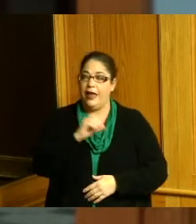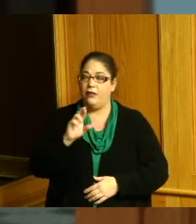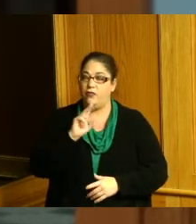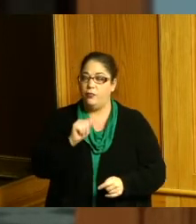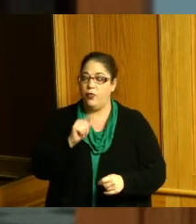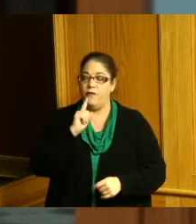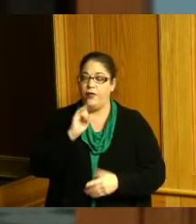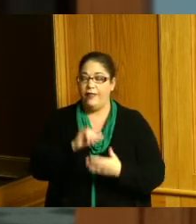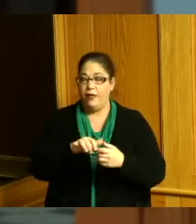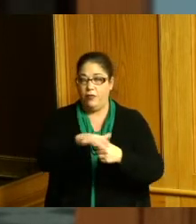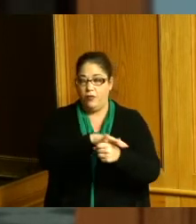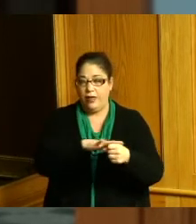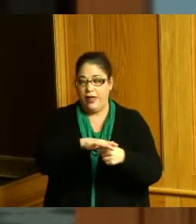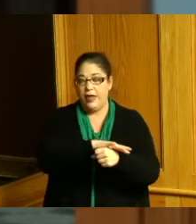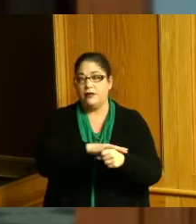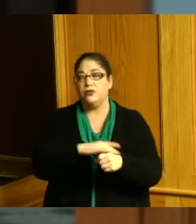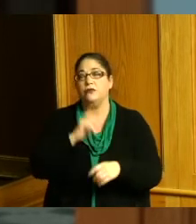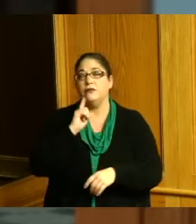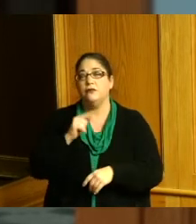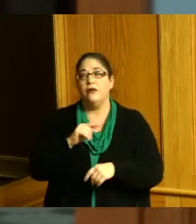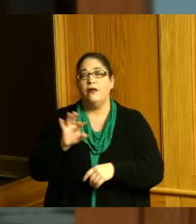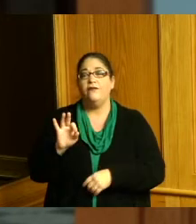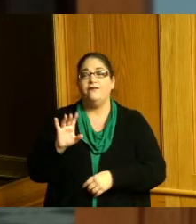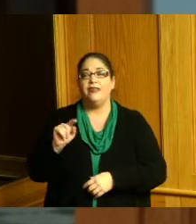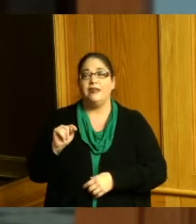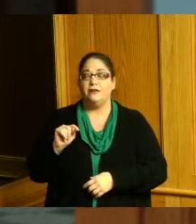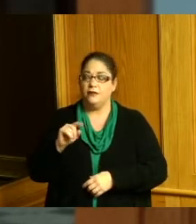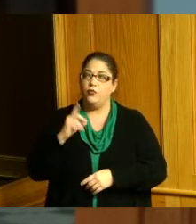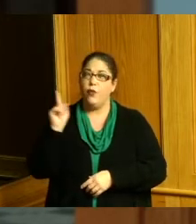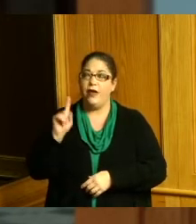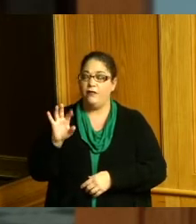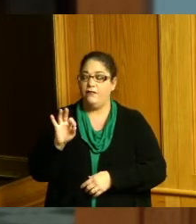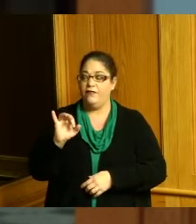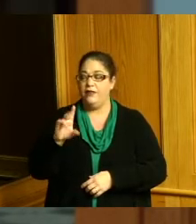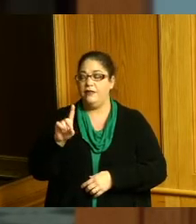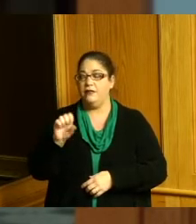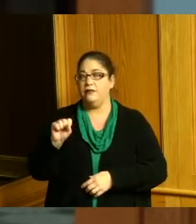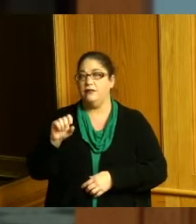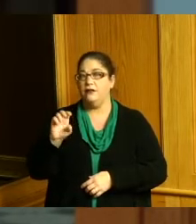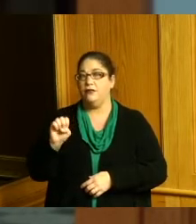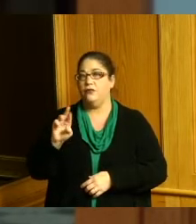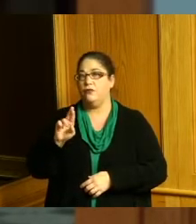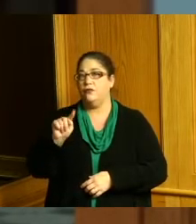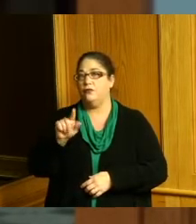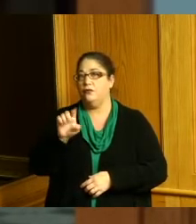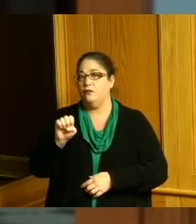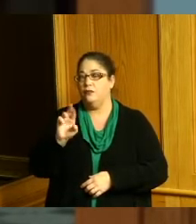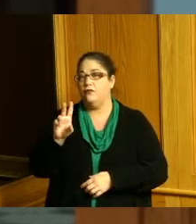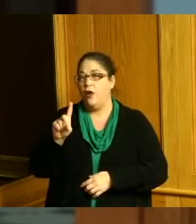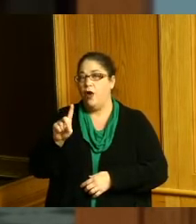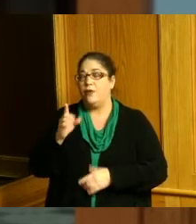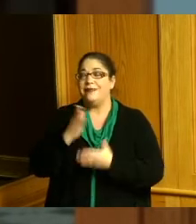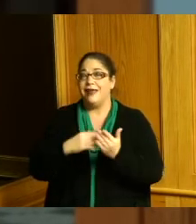an establishment of portions of Fields-Ertel Road and Snyder Road in section 1 and 31 township 3 and